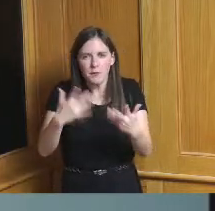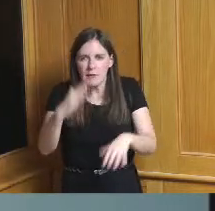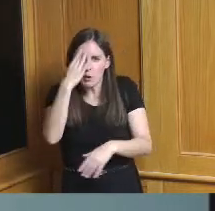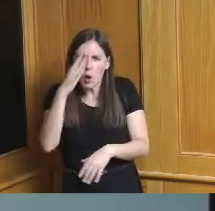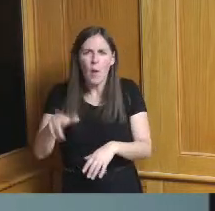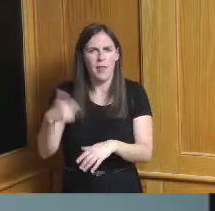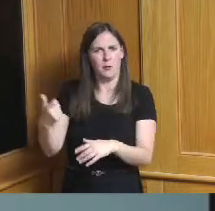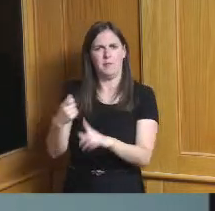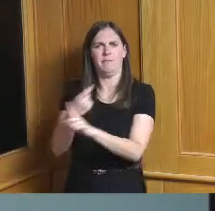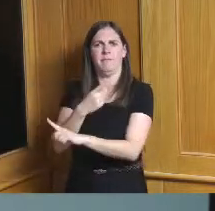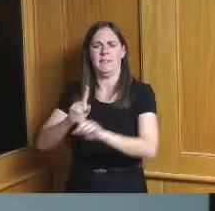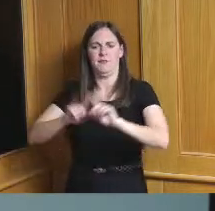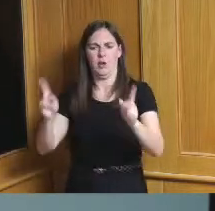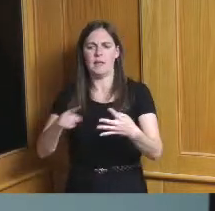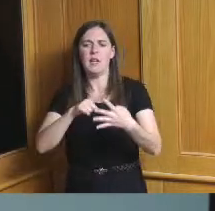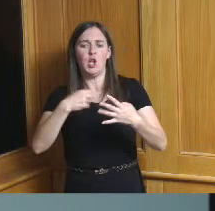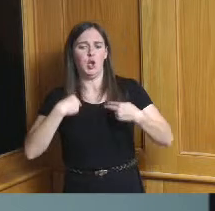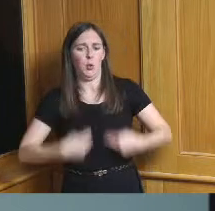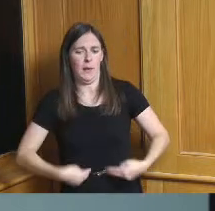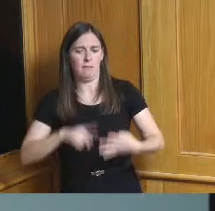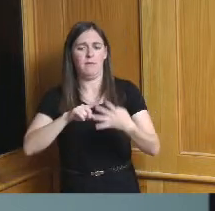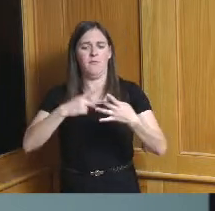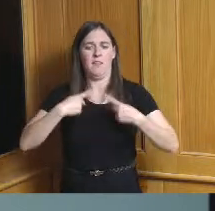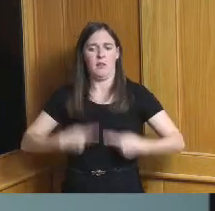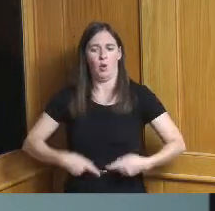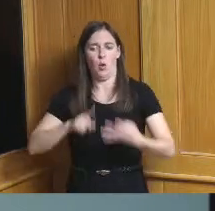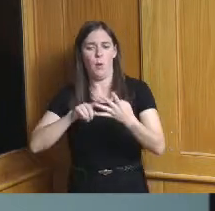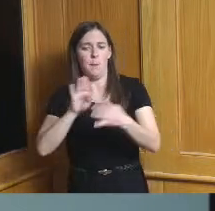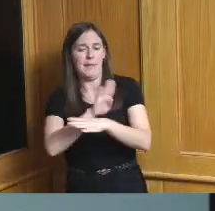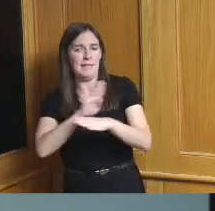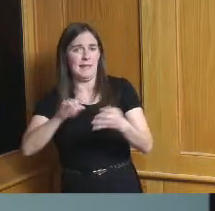about human development physical development business development and regional development